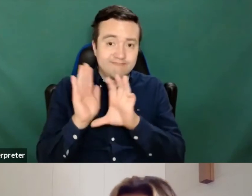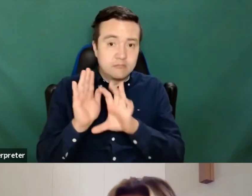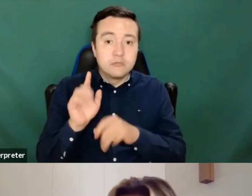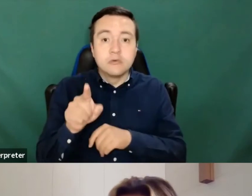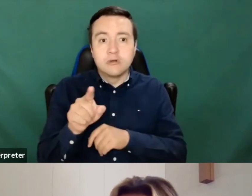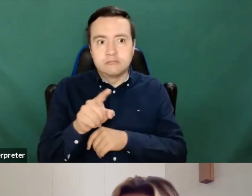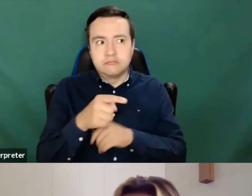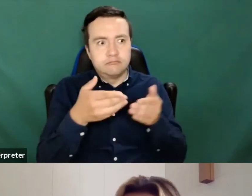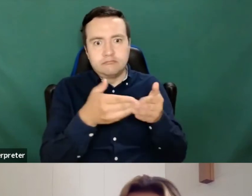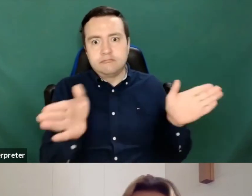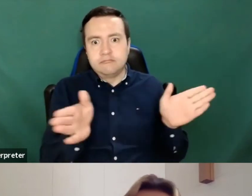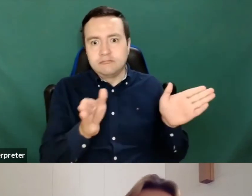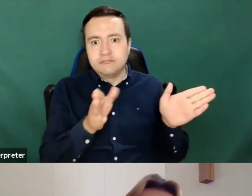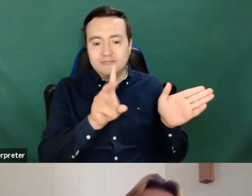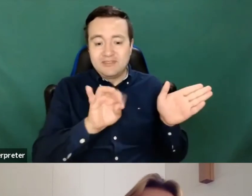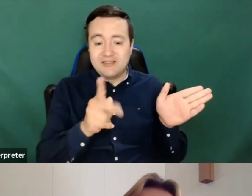and becomes so much more important.